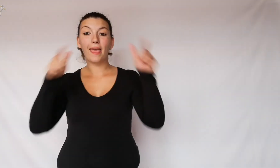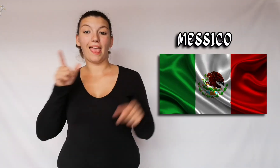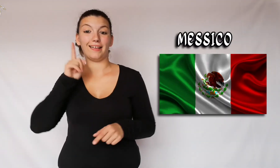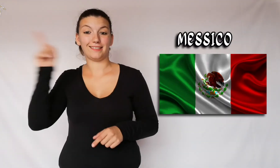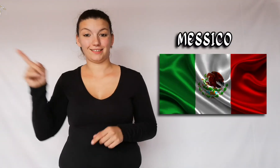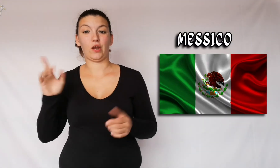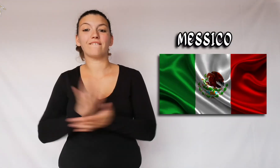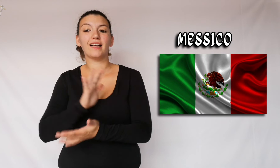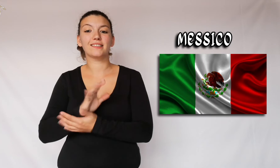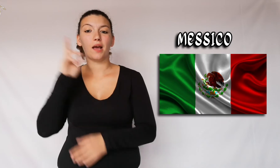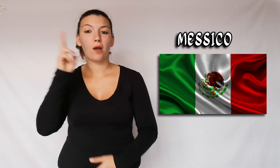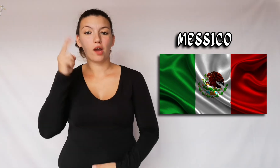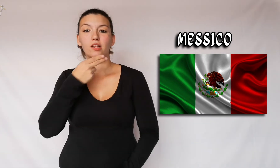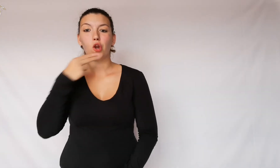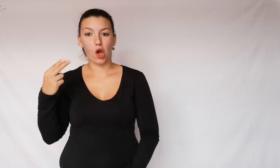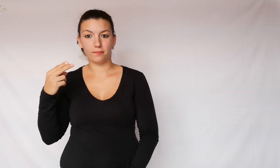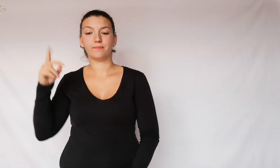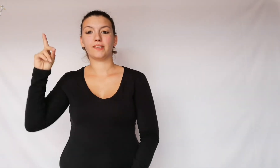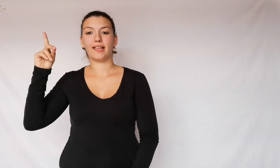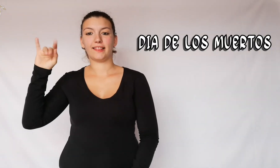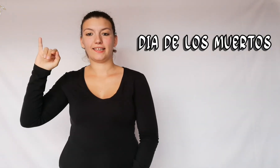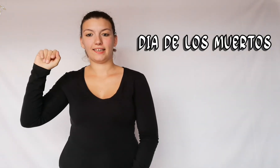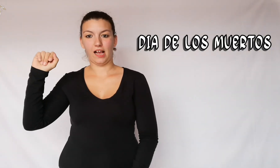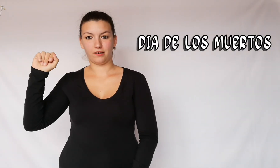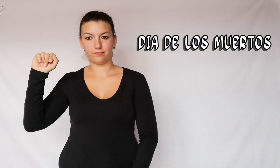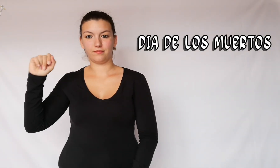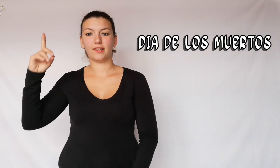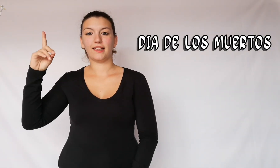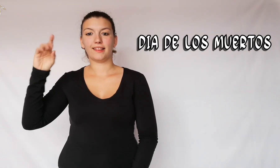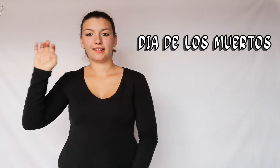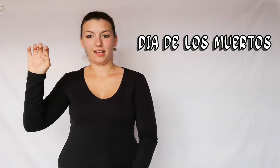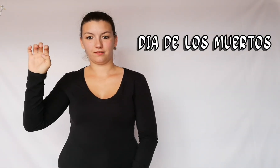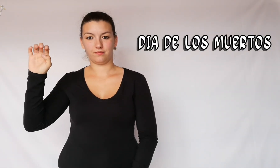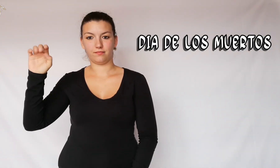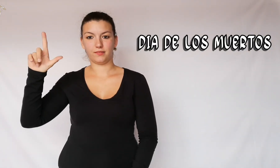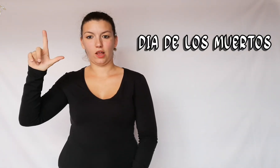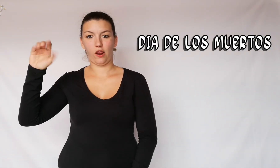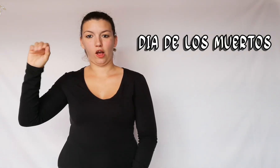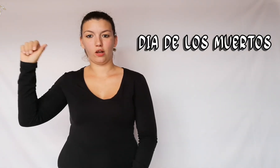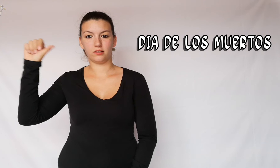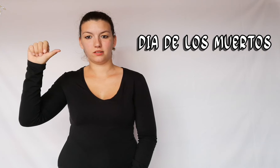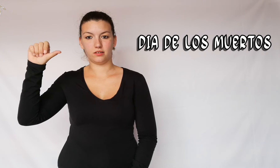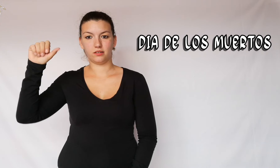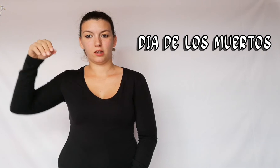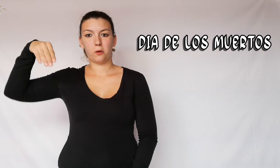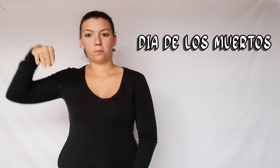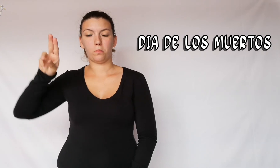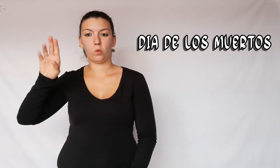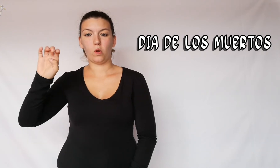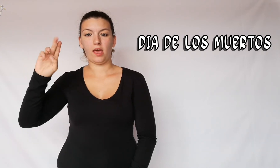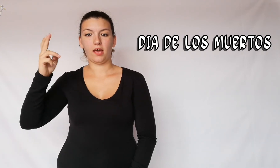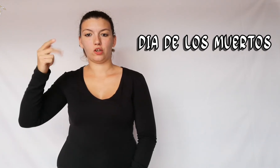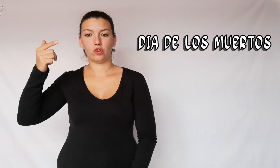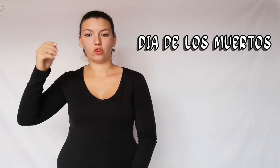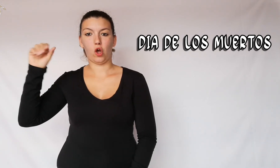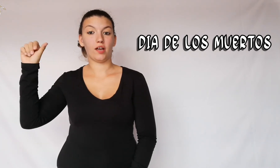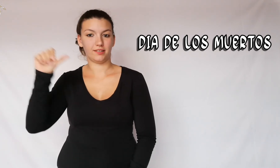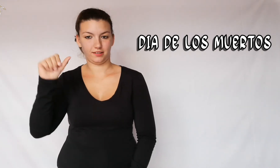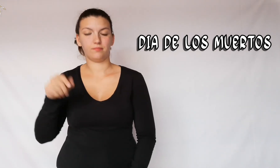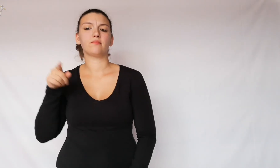In Mexico, the feast of the dead is called Dia de los muertos.